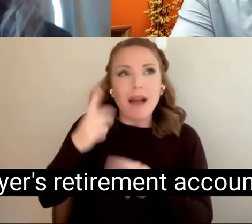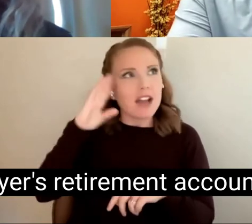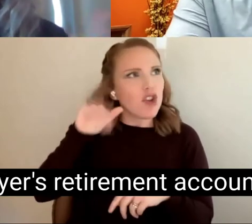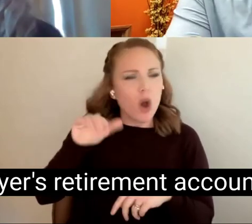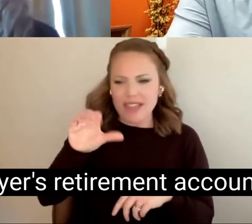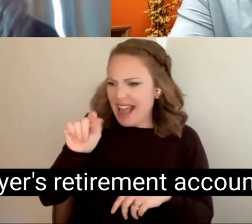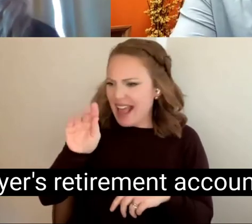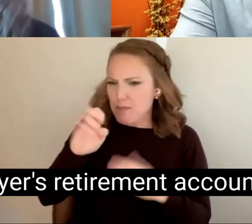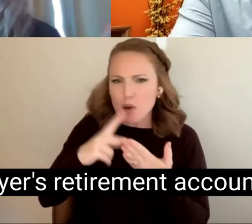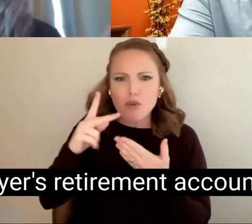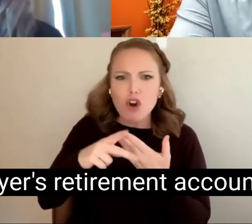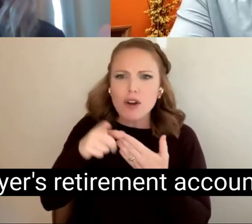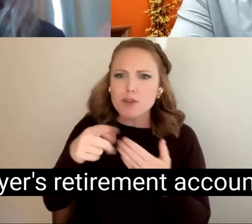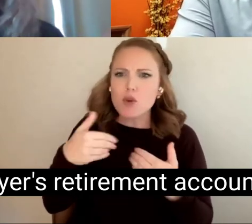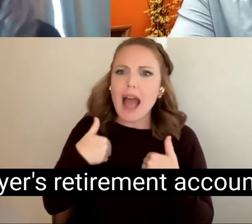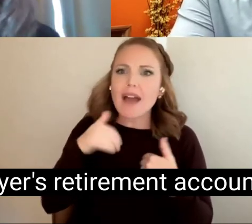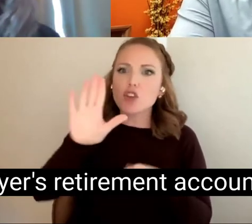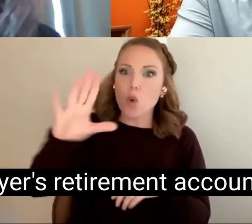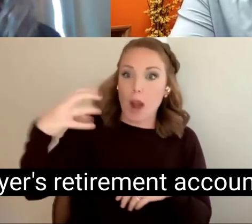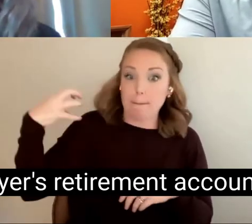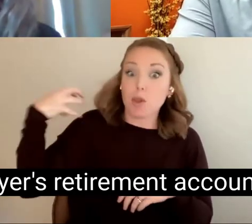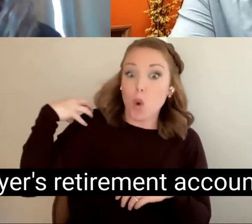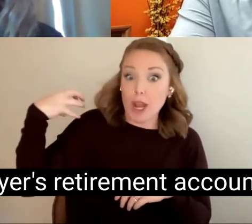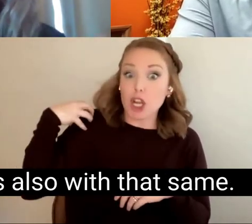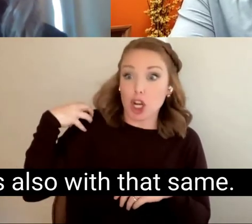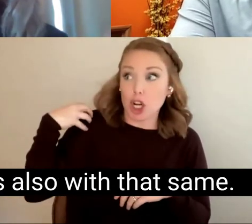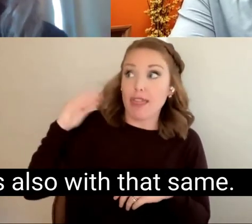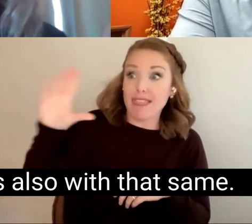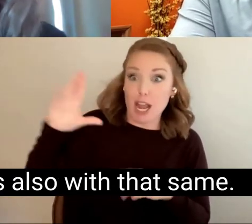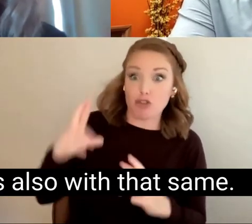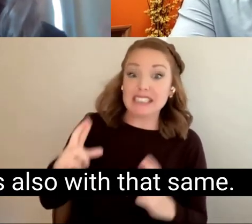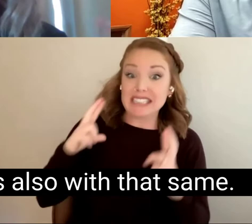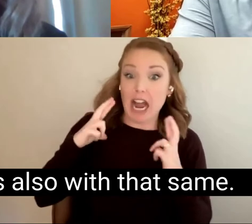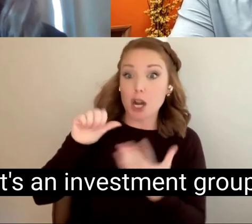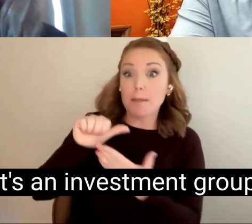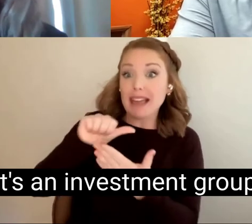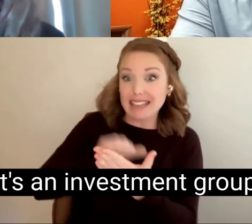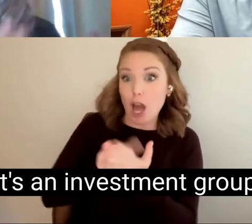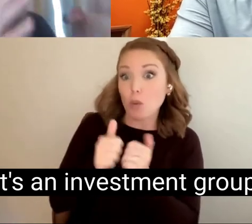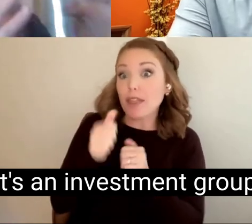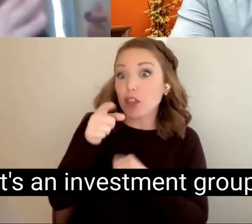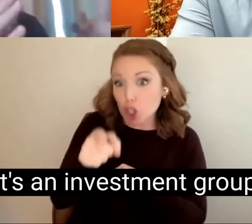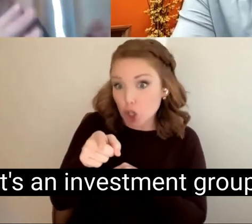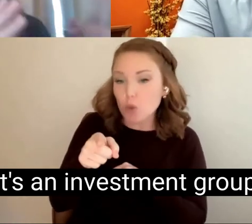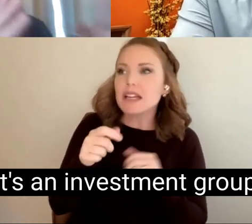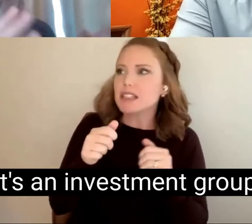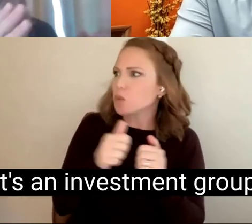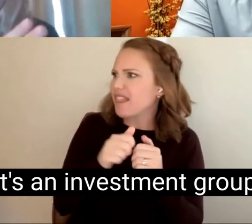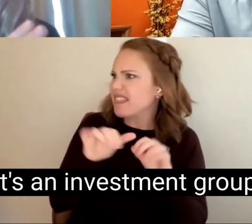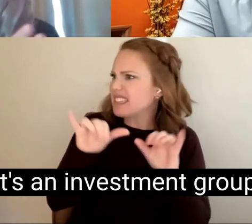your employer's retirement account for you is also with that same. That's an investment group.